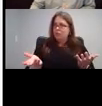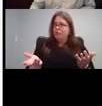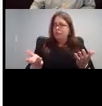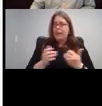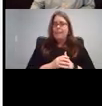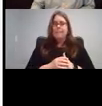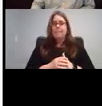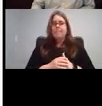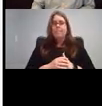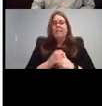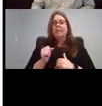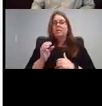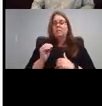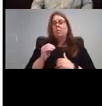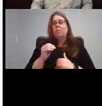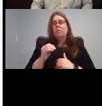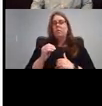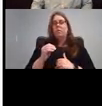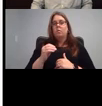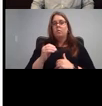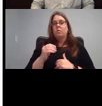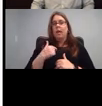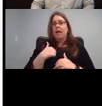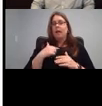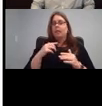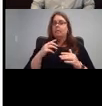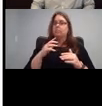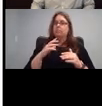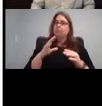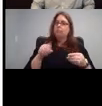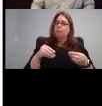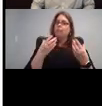So I'm I'm suggesting options that provide for some level of interaction.